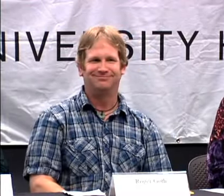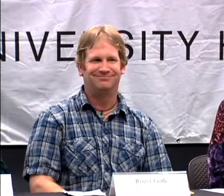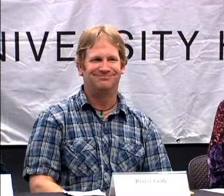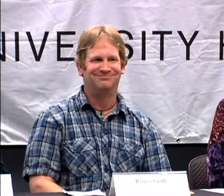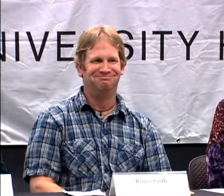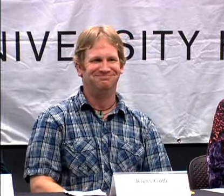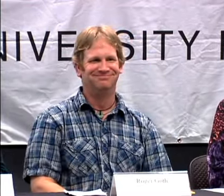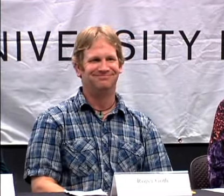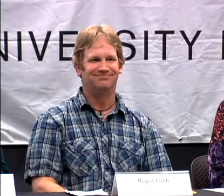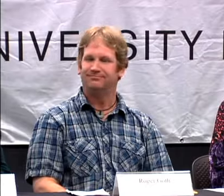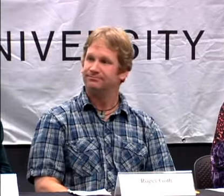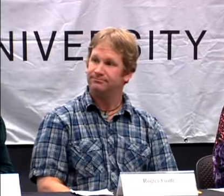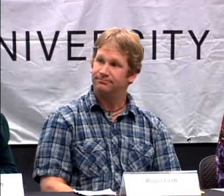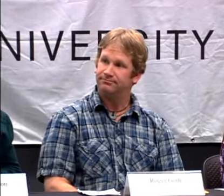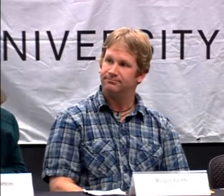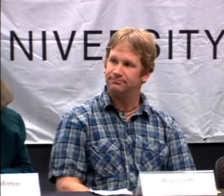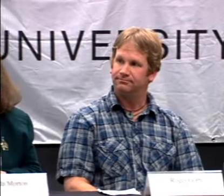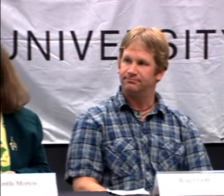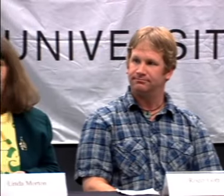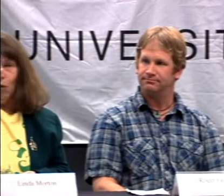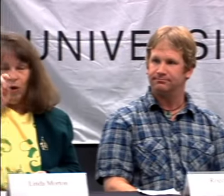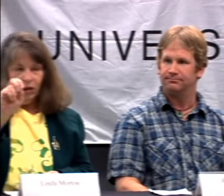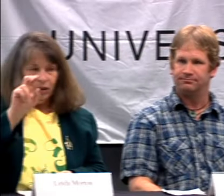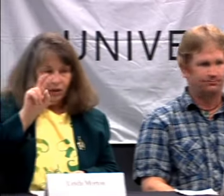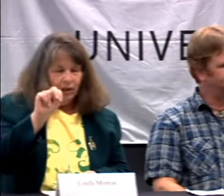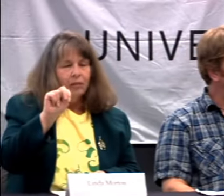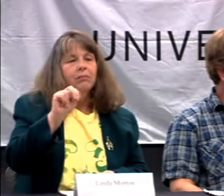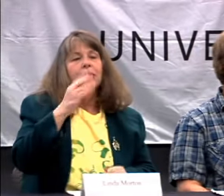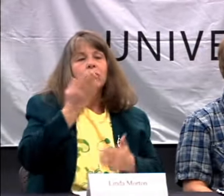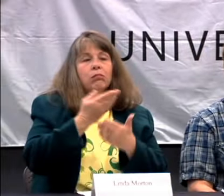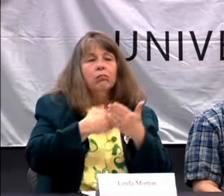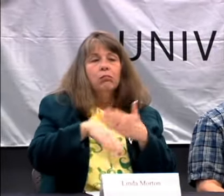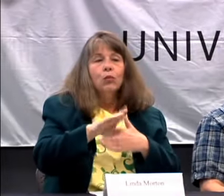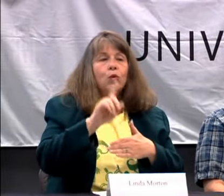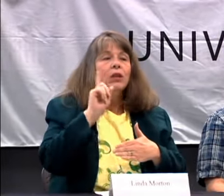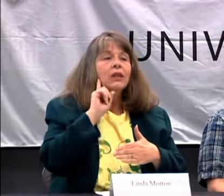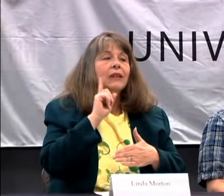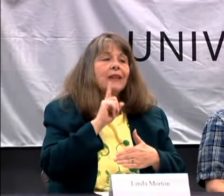MY NAME IS LINDA MORTON